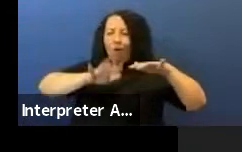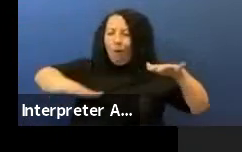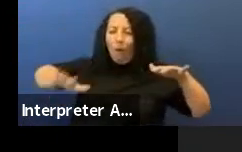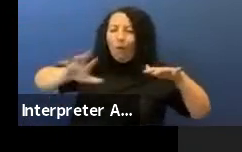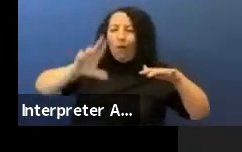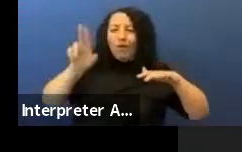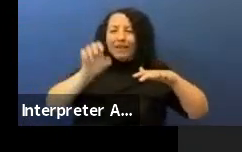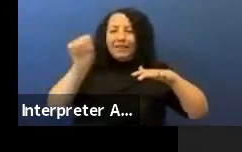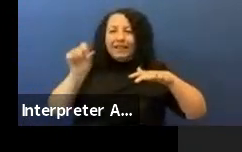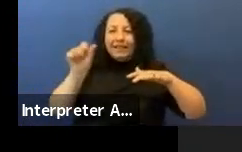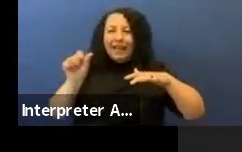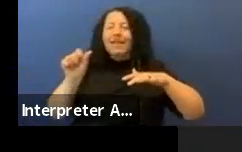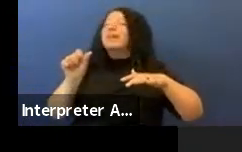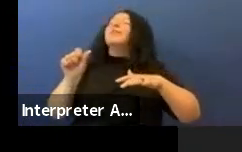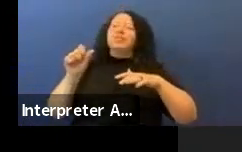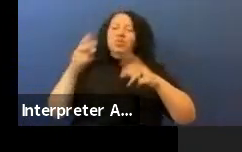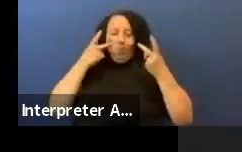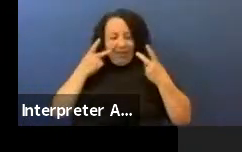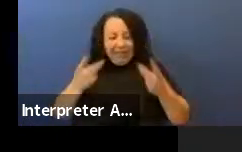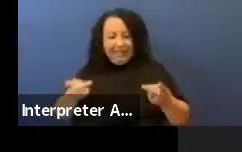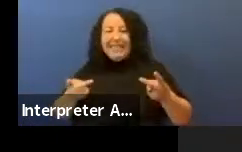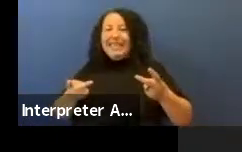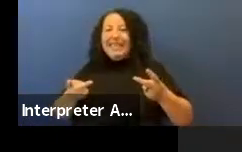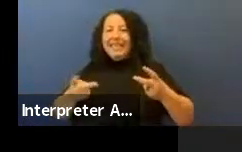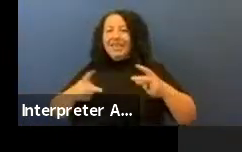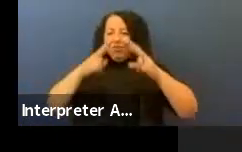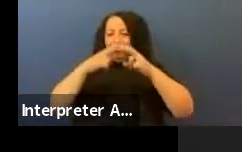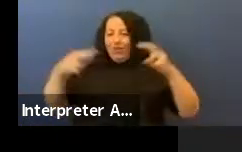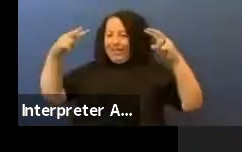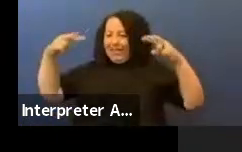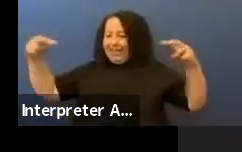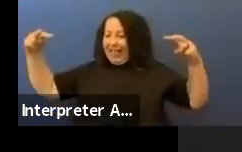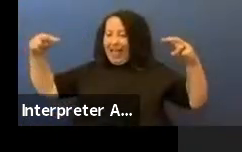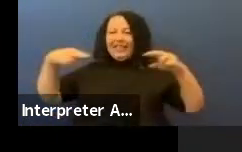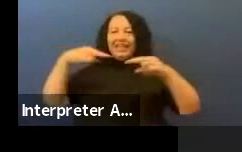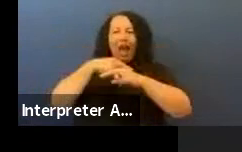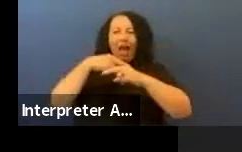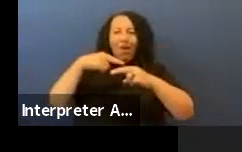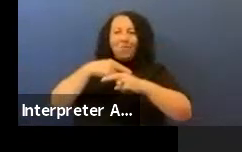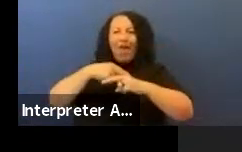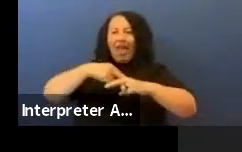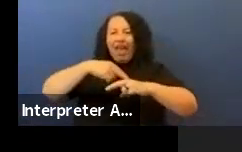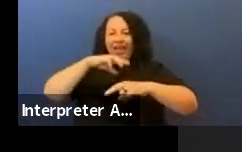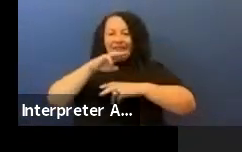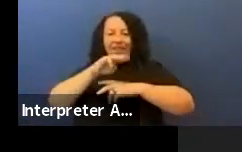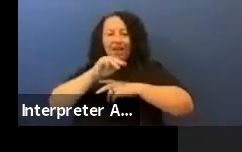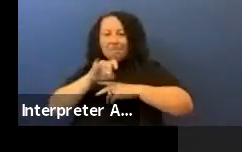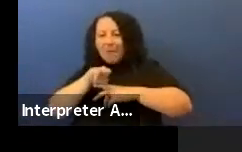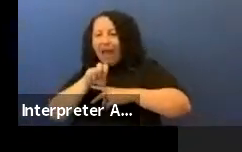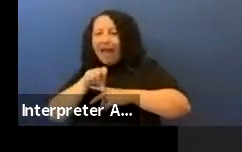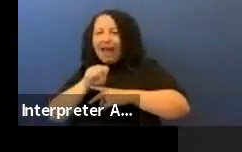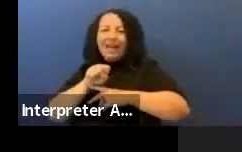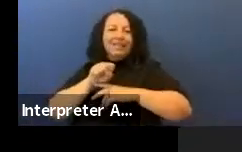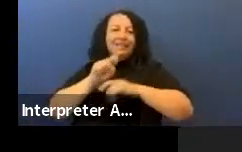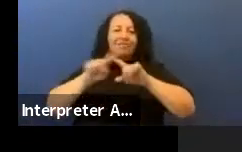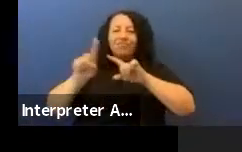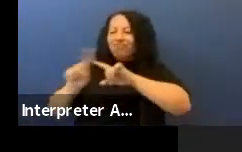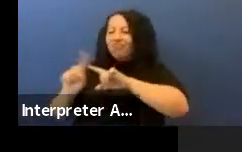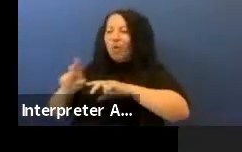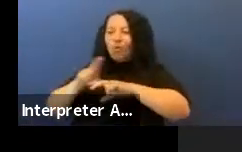From the utility lines to the highways to the mines to everything you can possibly think of - the railroad tracks -